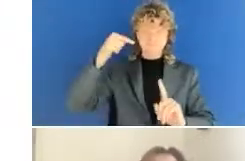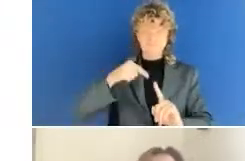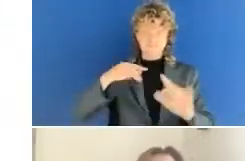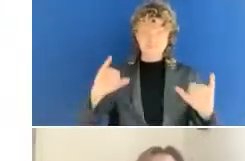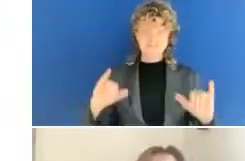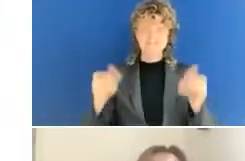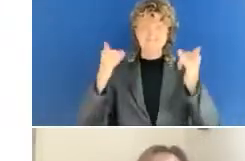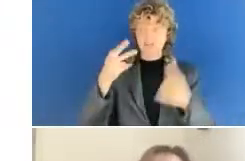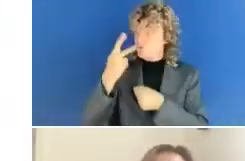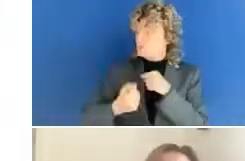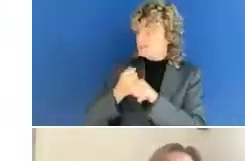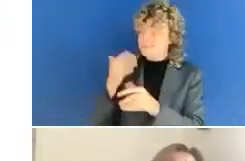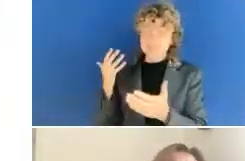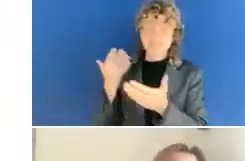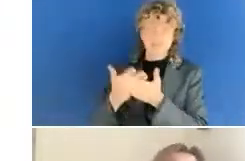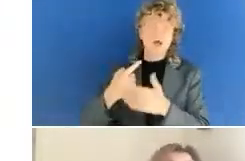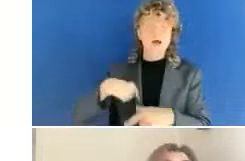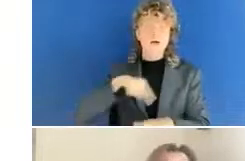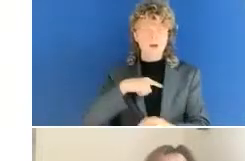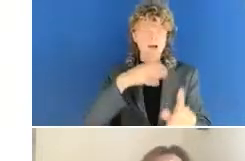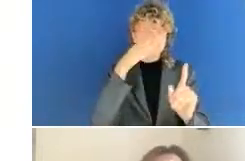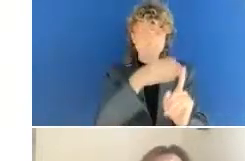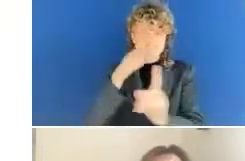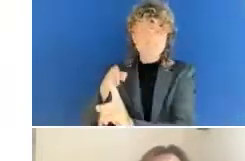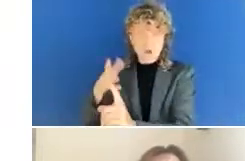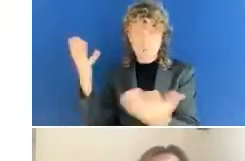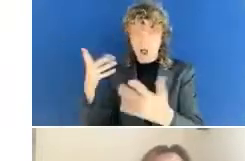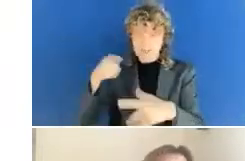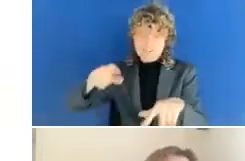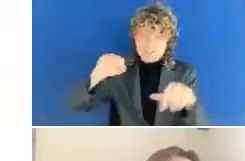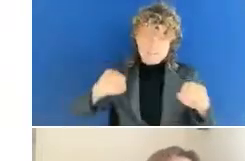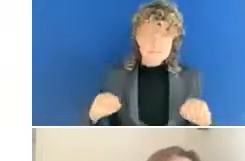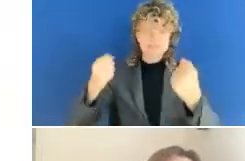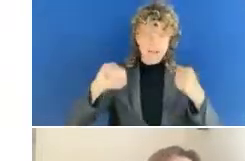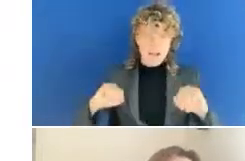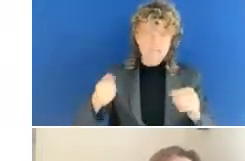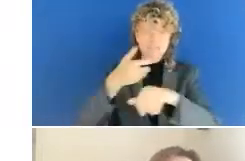experience from all relevant stakeholders and also look into what comes next.